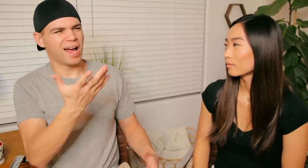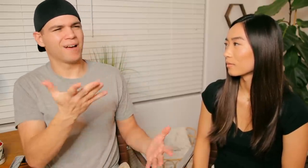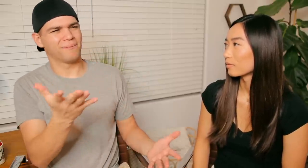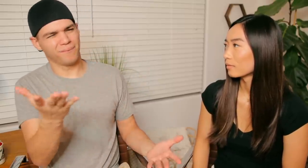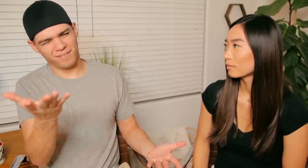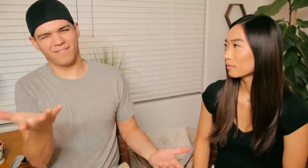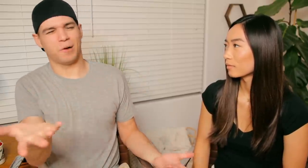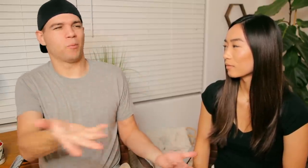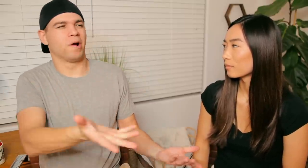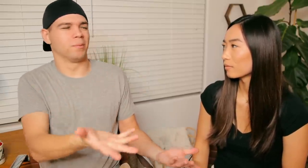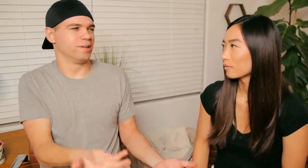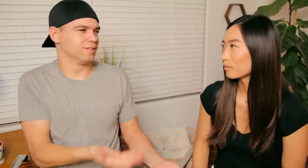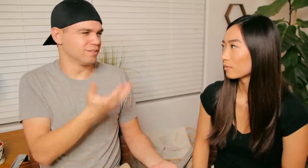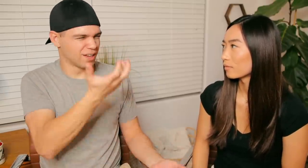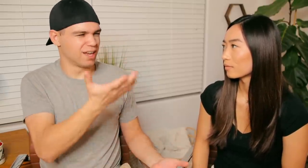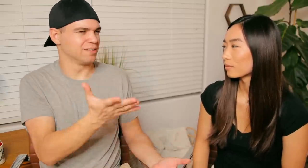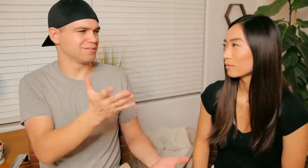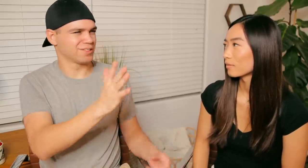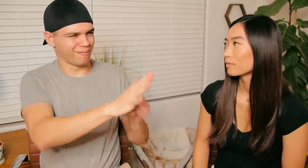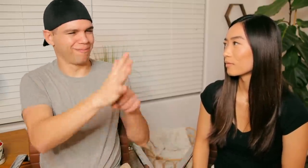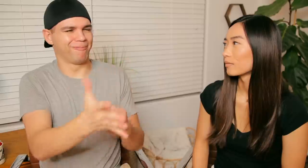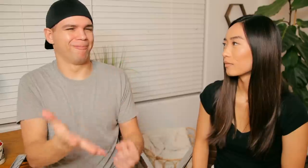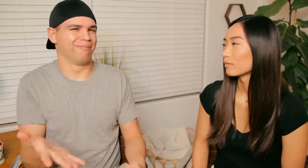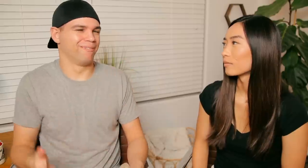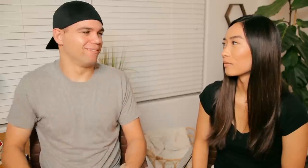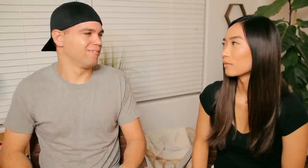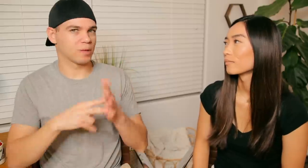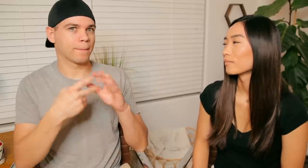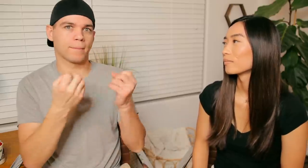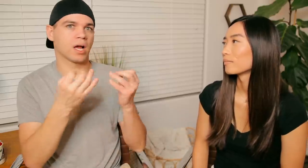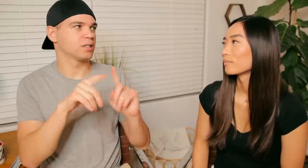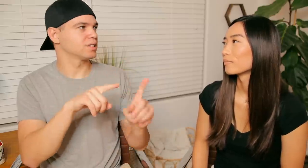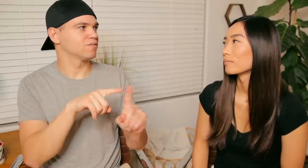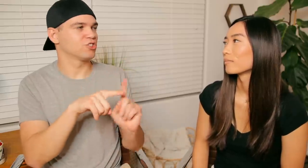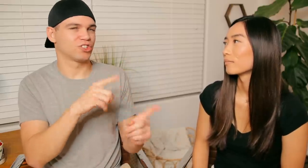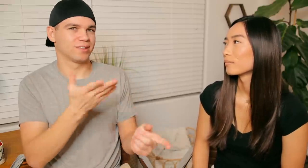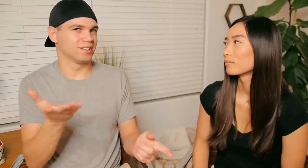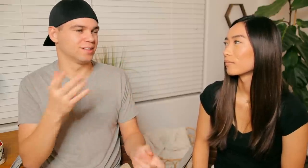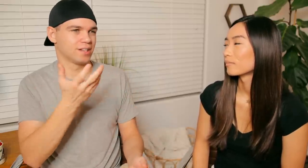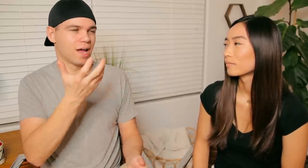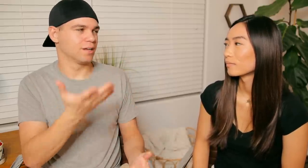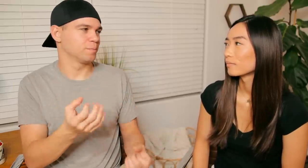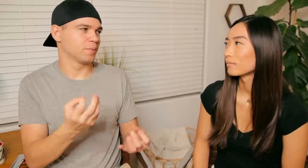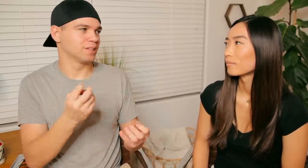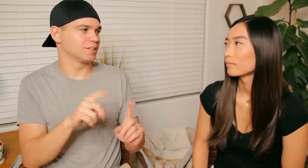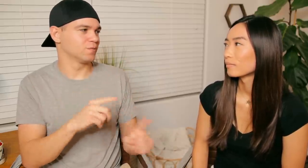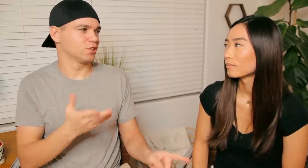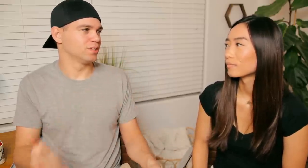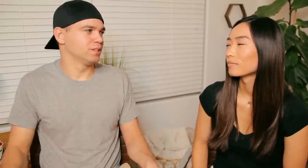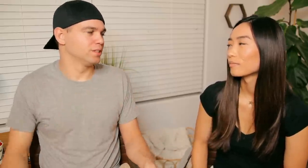"Yell come on man" "yell enough" That sign means many different things